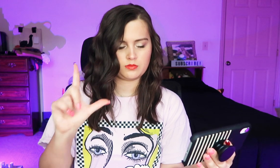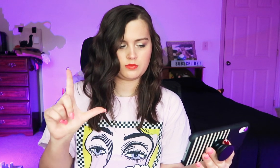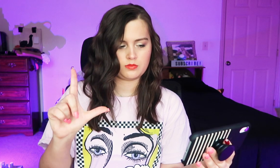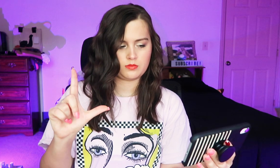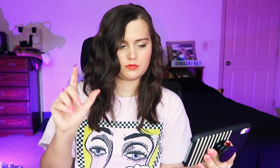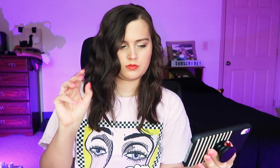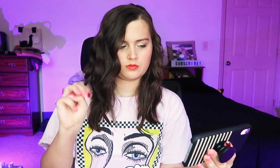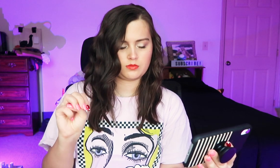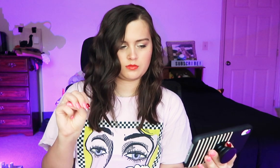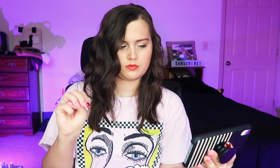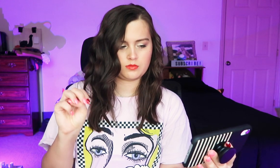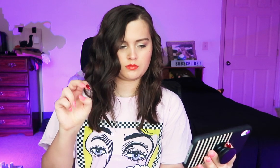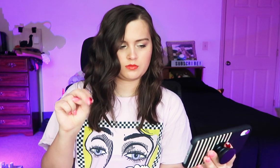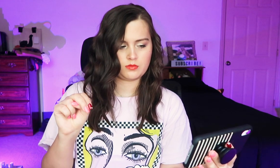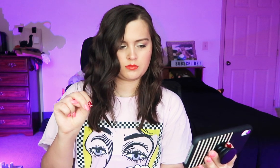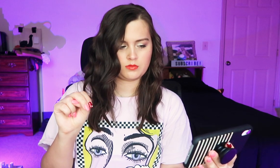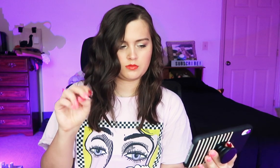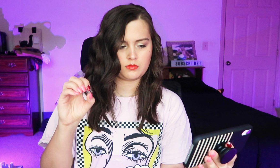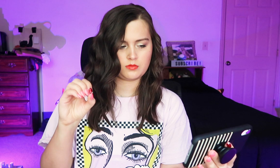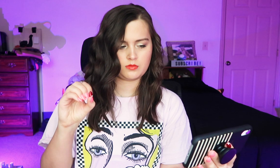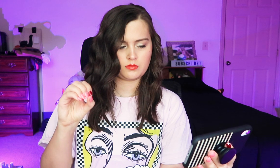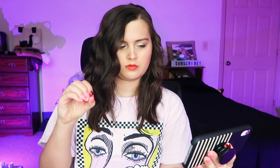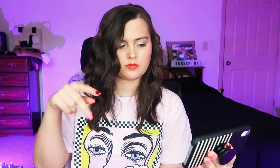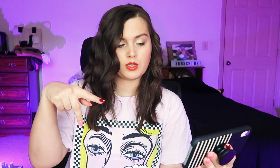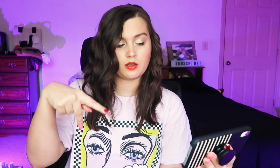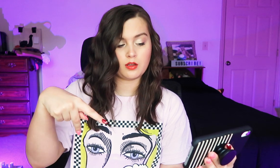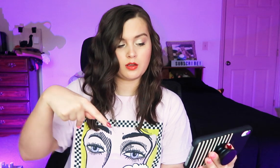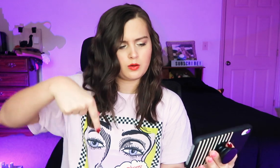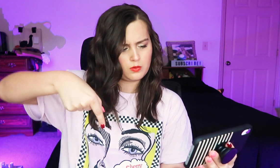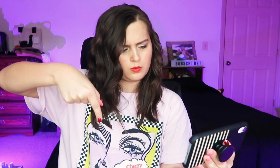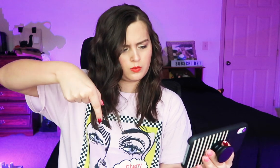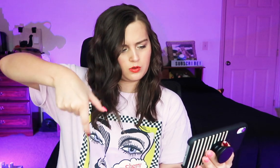L, M, N, O, P.